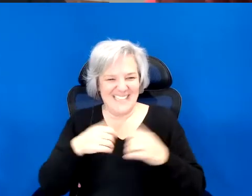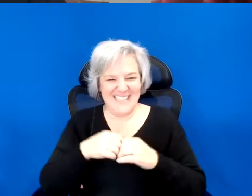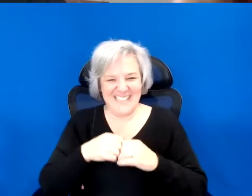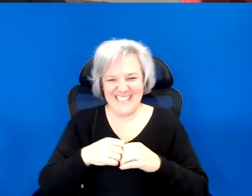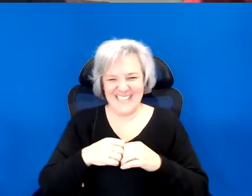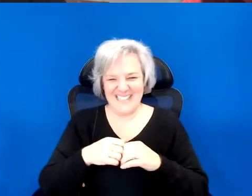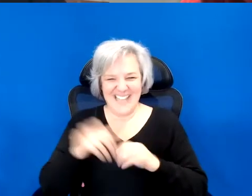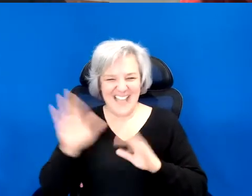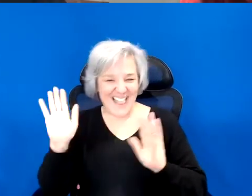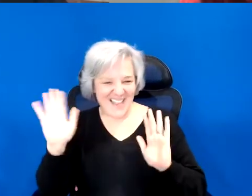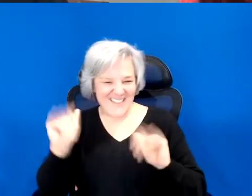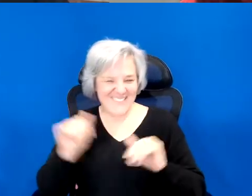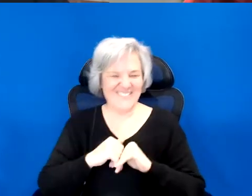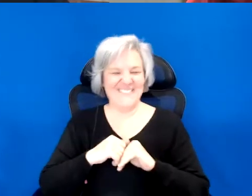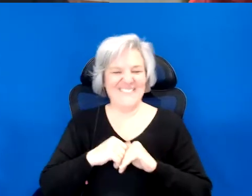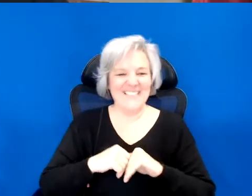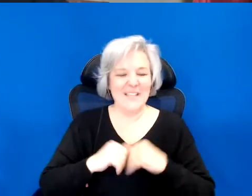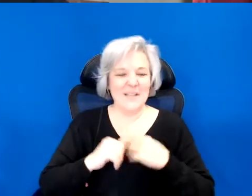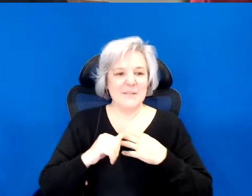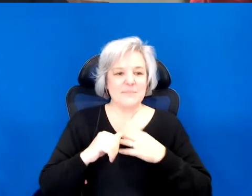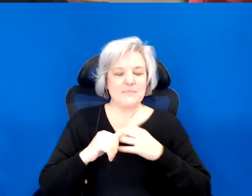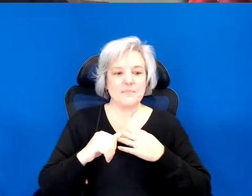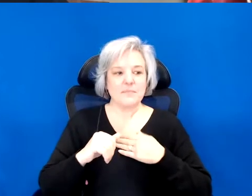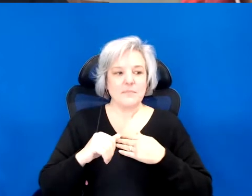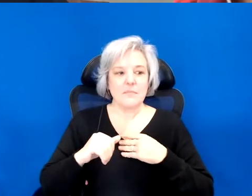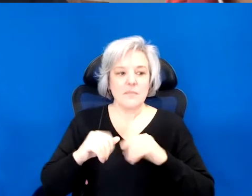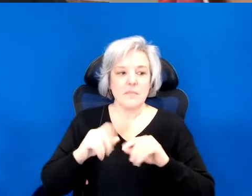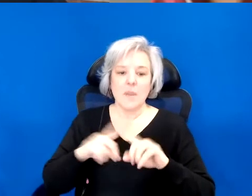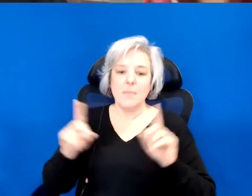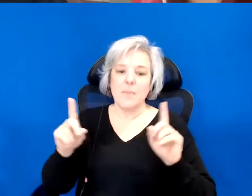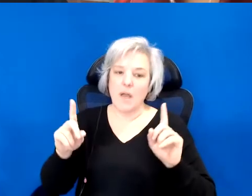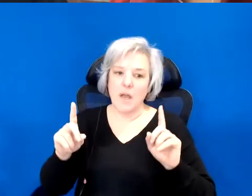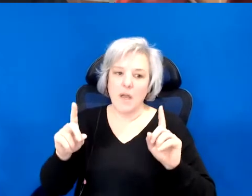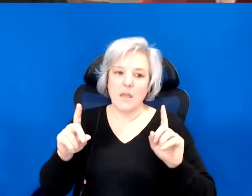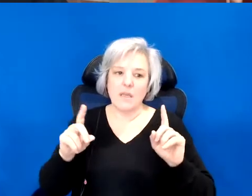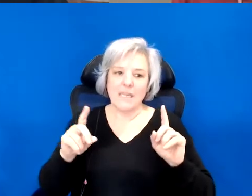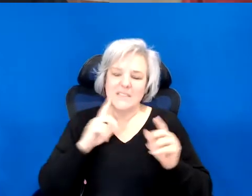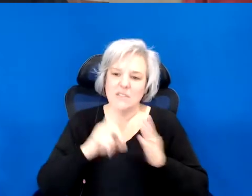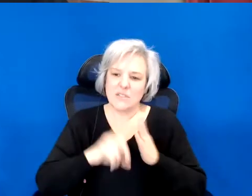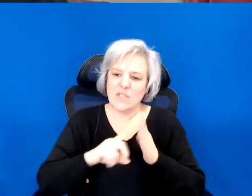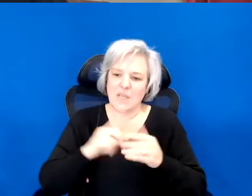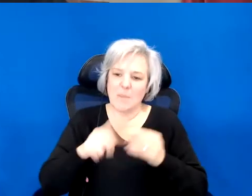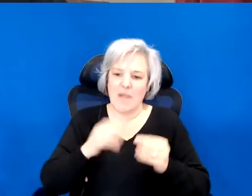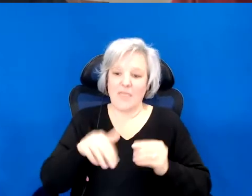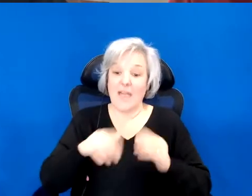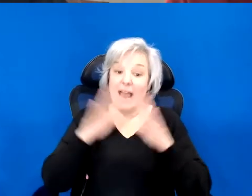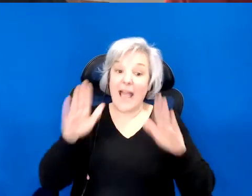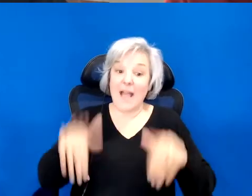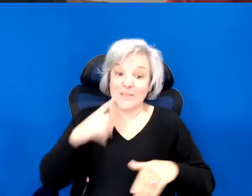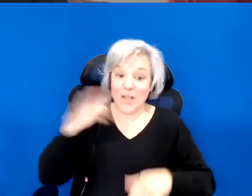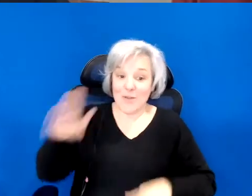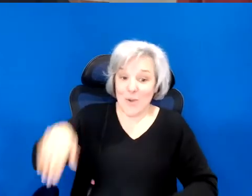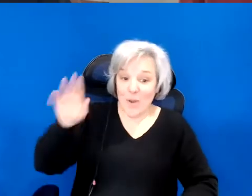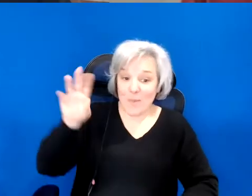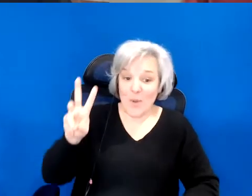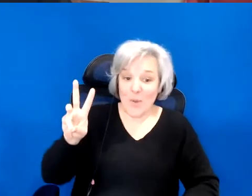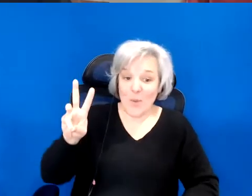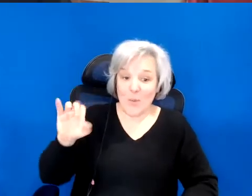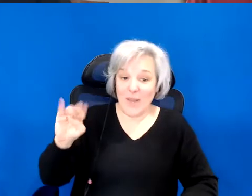But approach it that is about that house. A house that I grew up in knowing only through